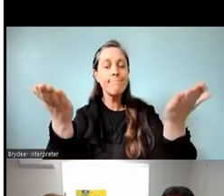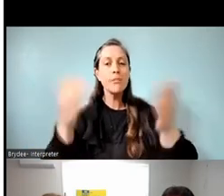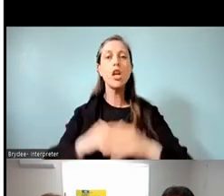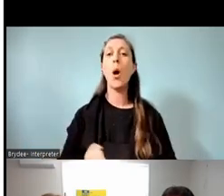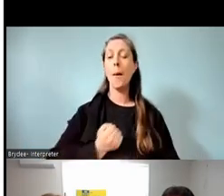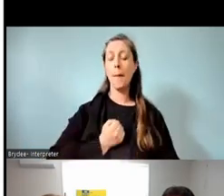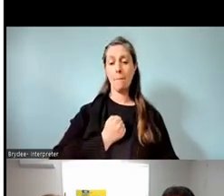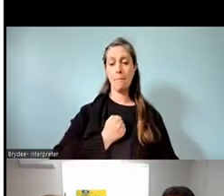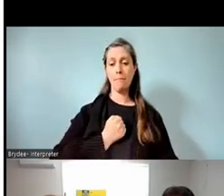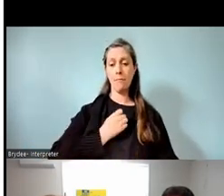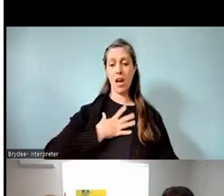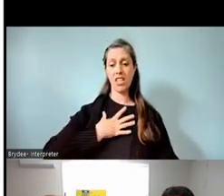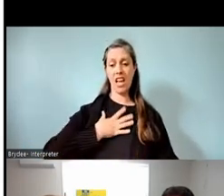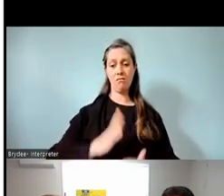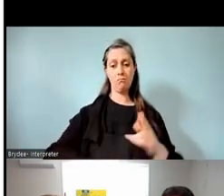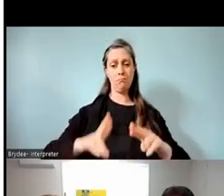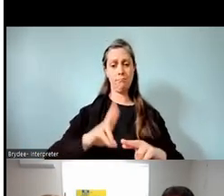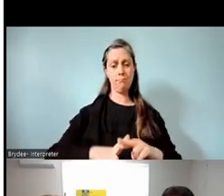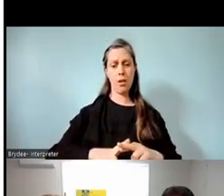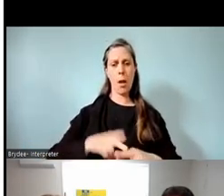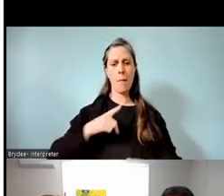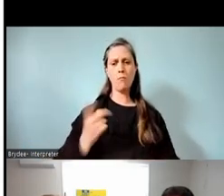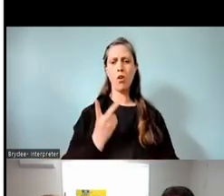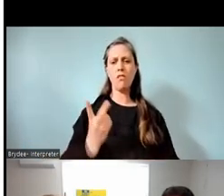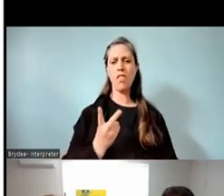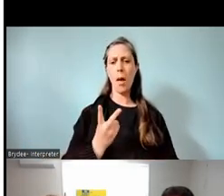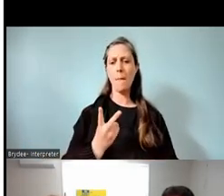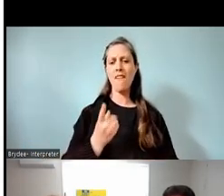because they are first language speakers of Te Reo Māori,